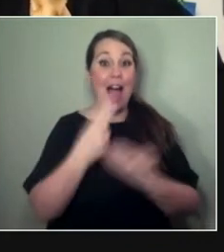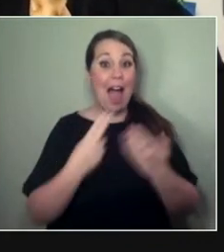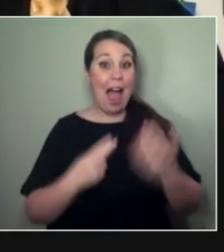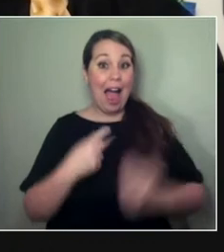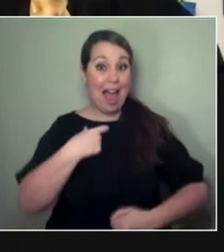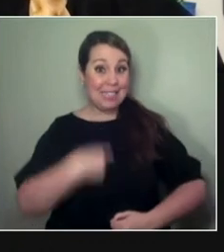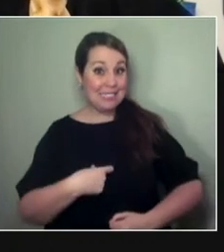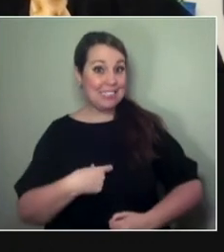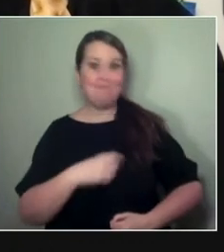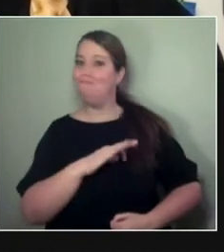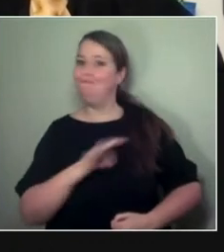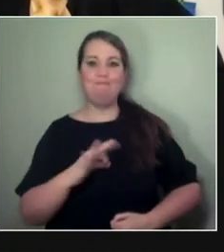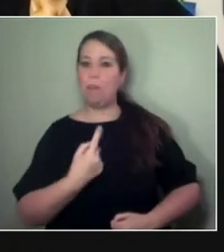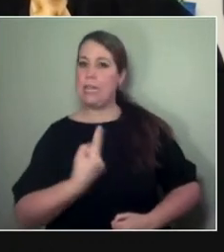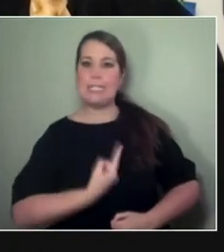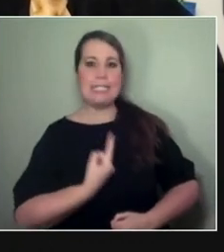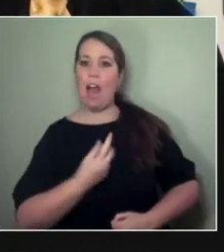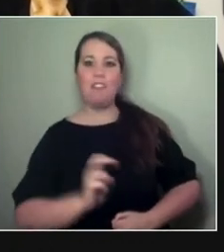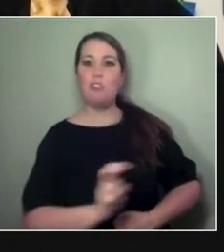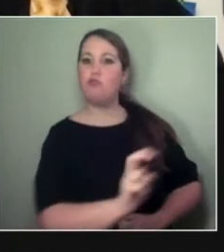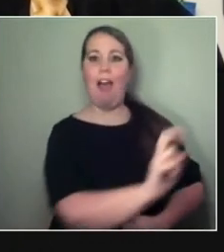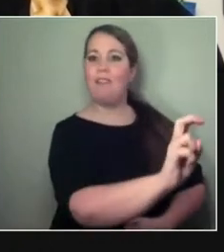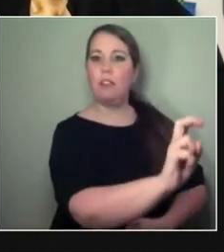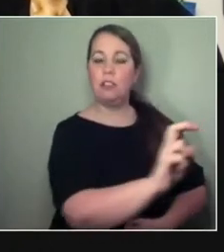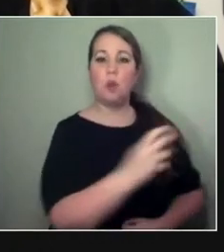the artist doesn't travel. So, yesterday, for example, Maiko Yamamoto,